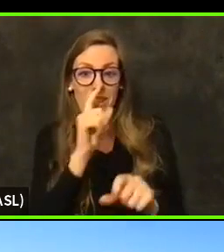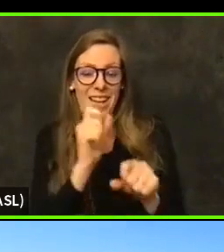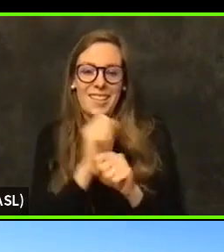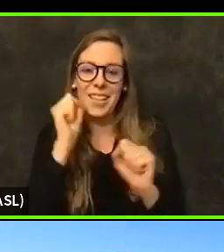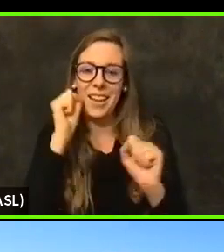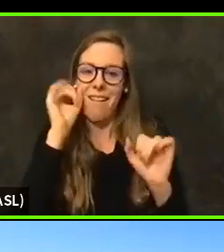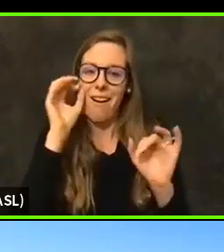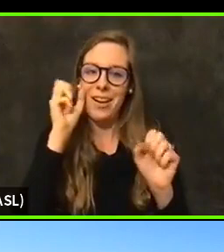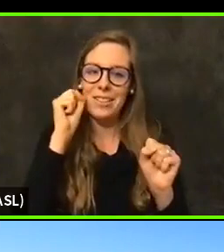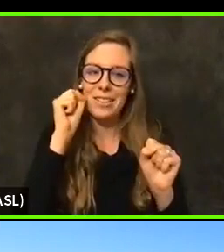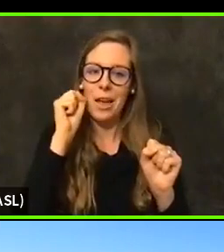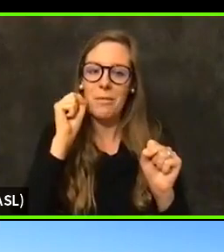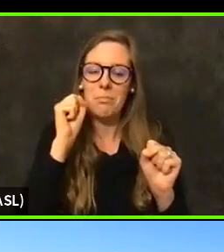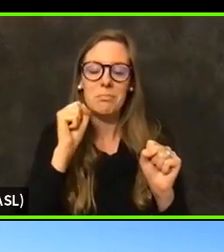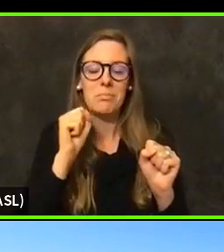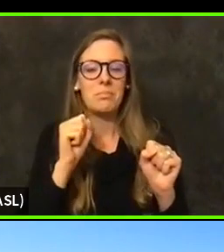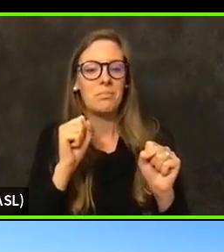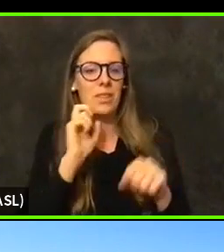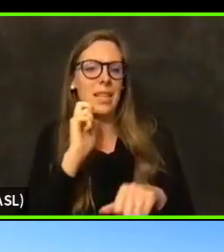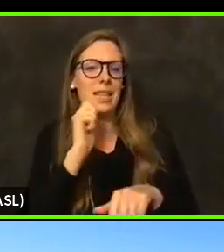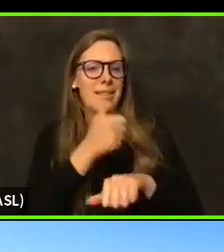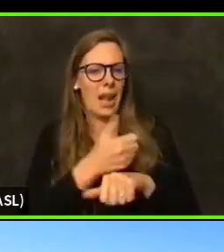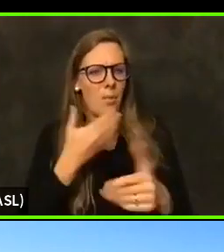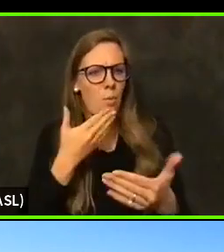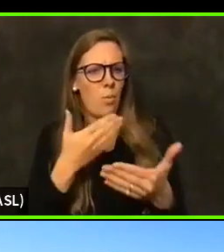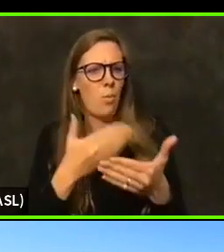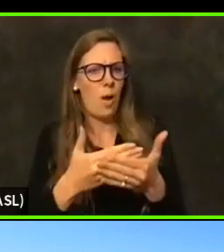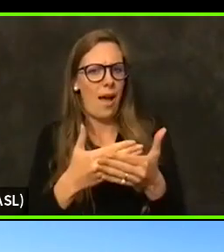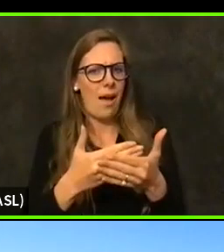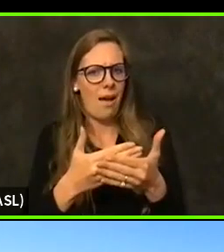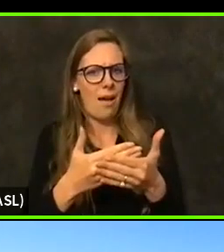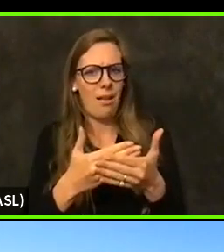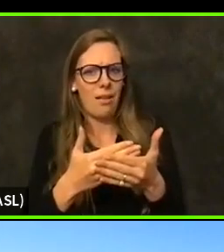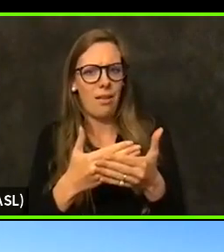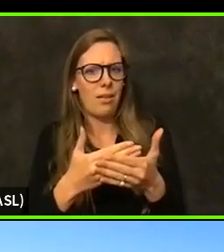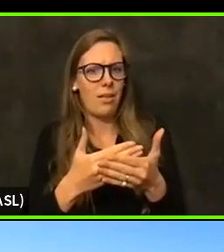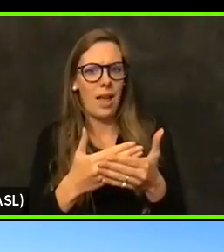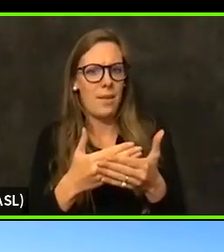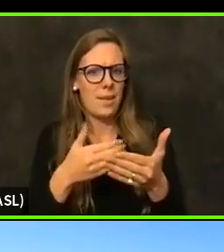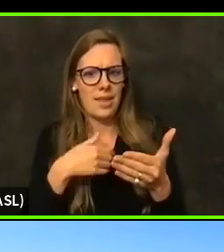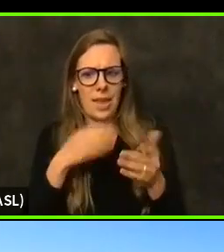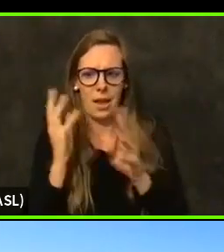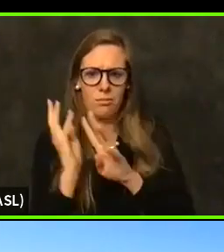There was that set up well there was music playing and they got people in 15 and out.